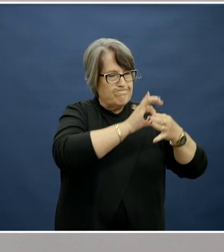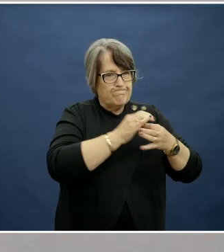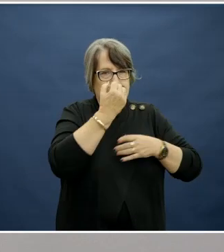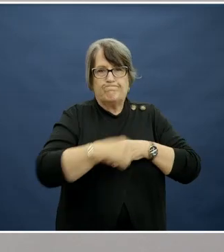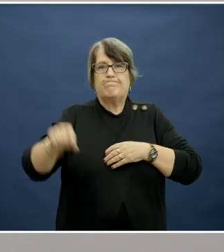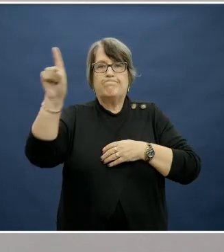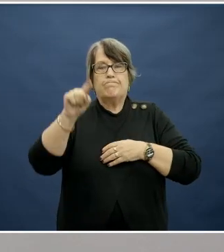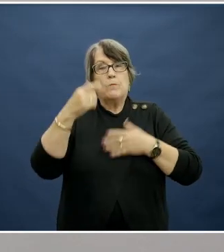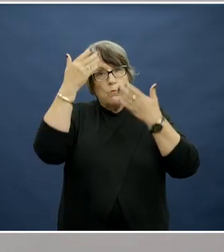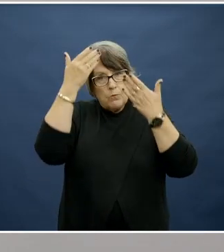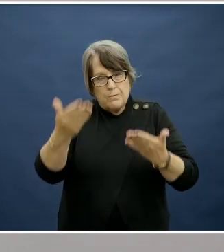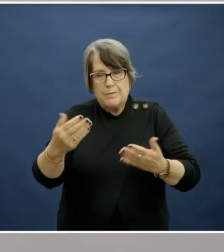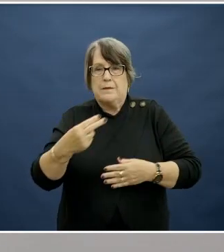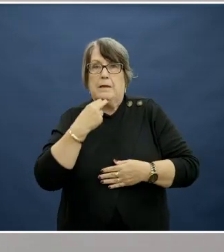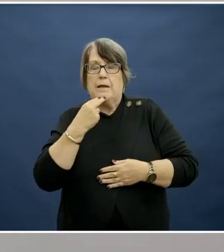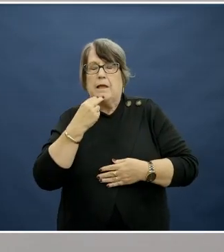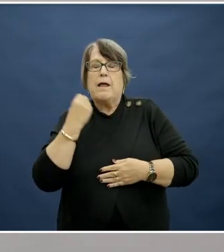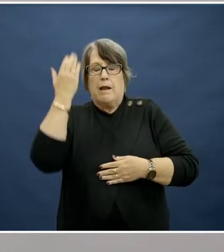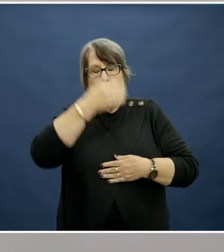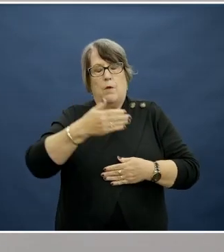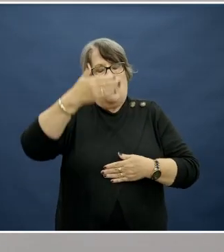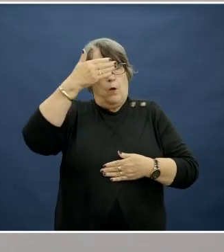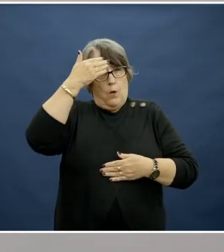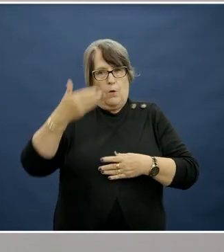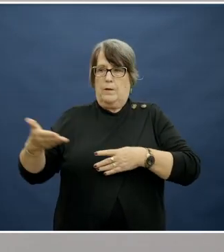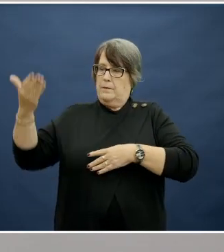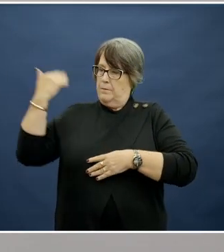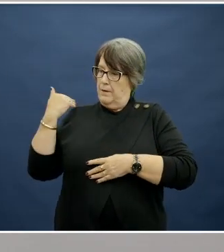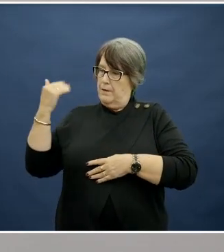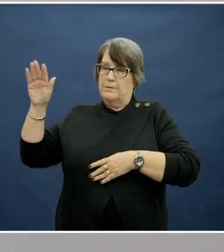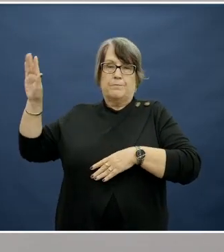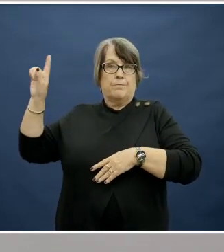We pay our respects to Kaurna elders past, present and emerging, and also to those elders